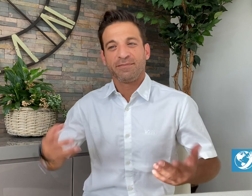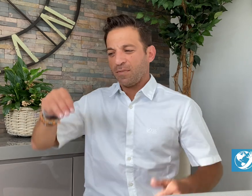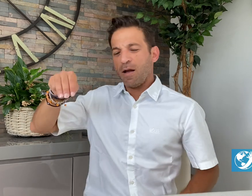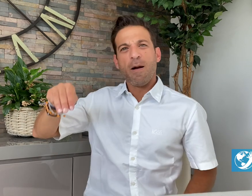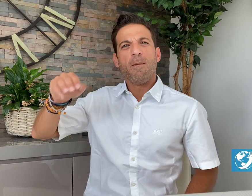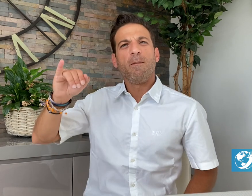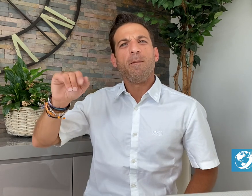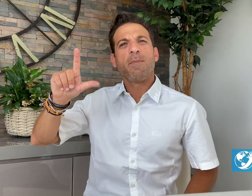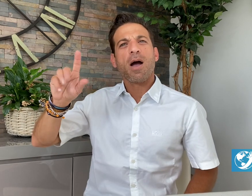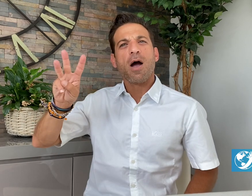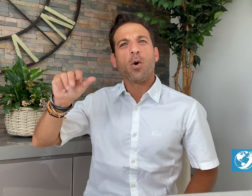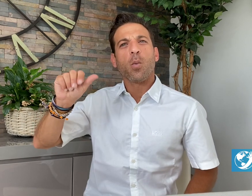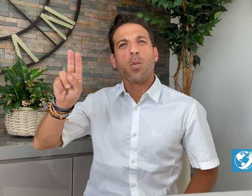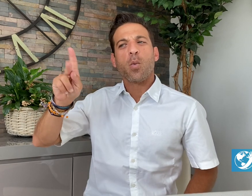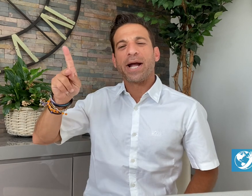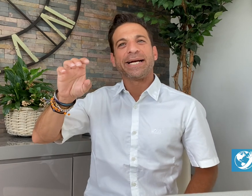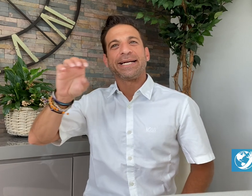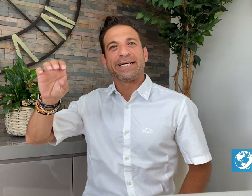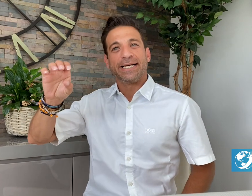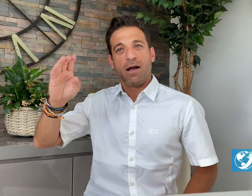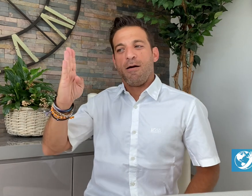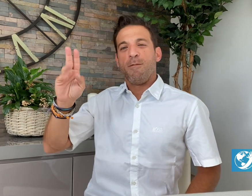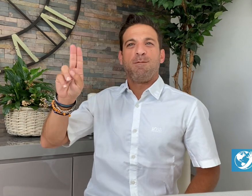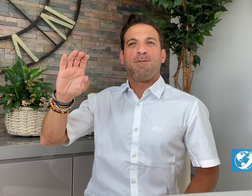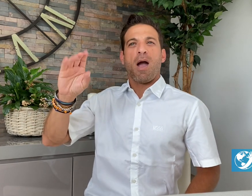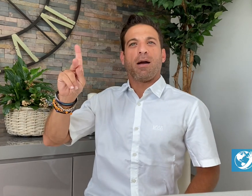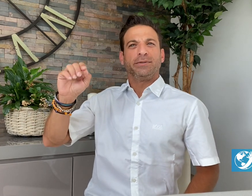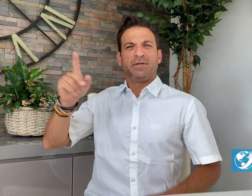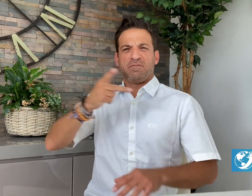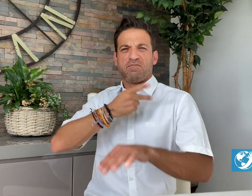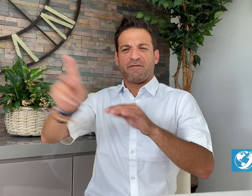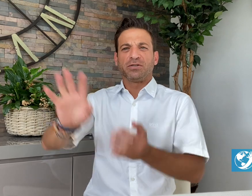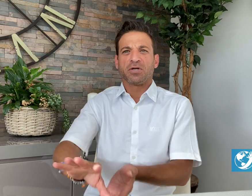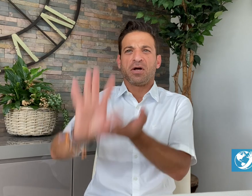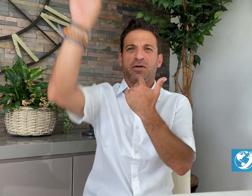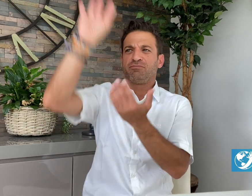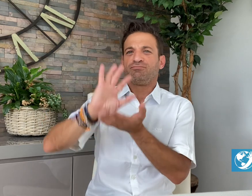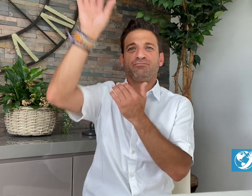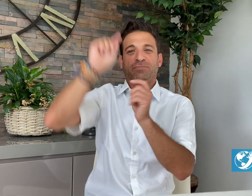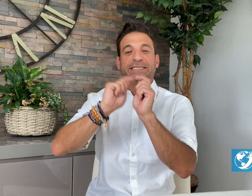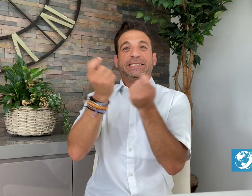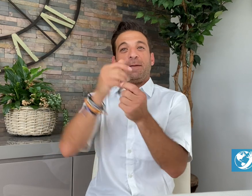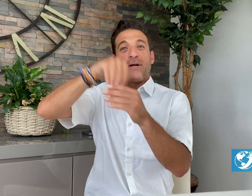The Milwaukee Bucks, a professional basketball team based